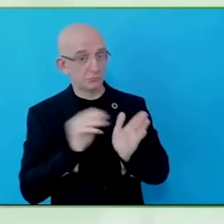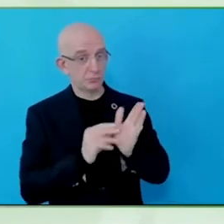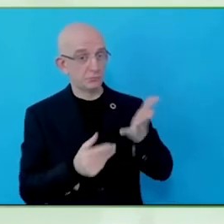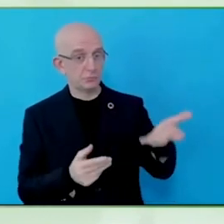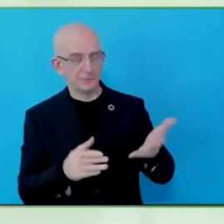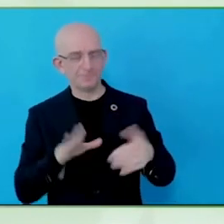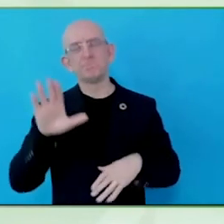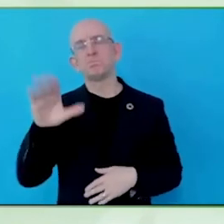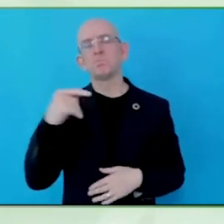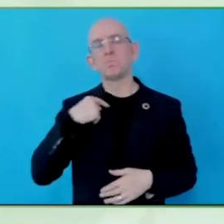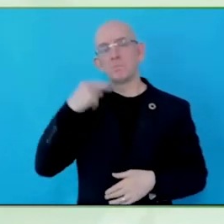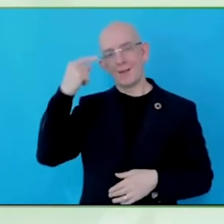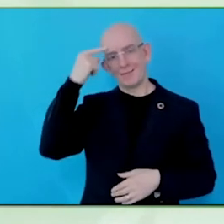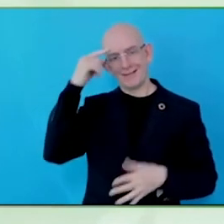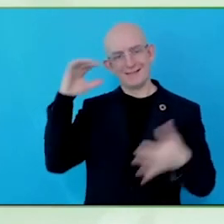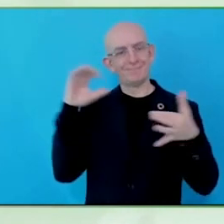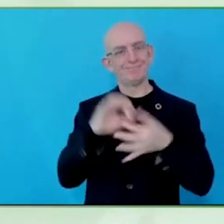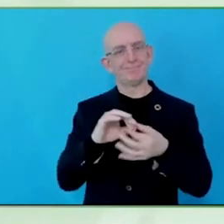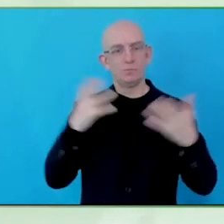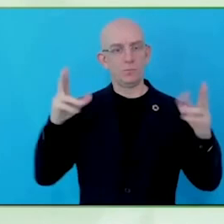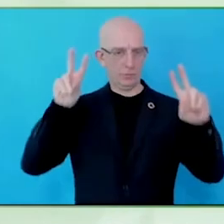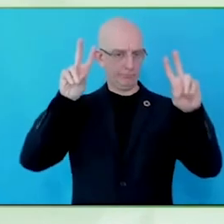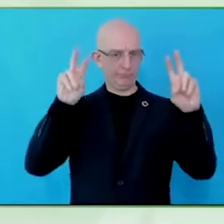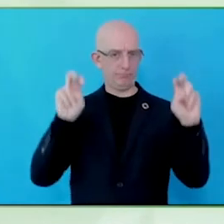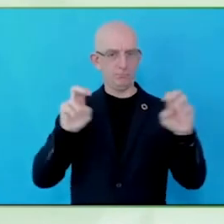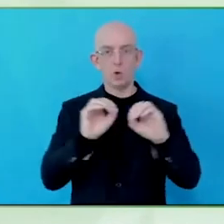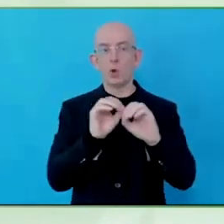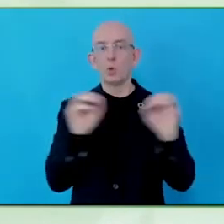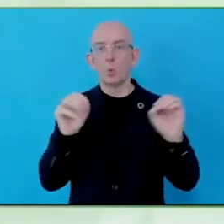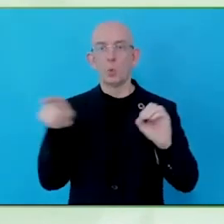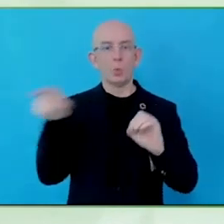lived experiences of disability from the very outset, and if we get